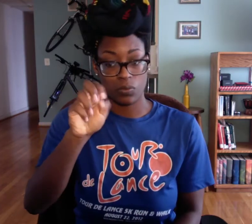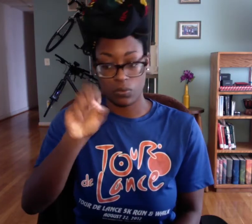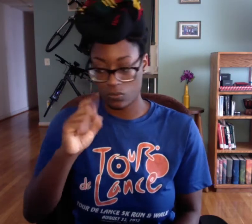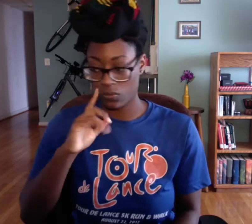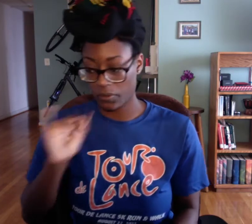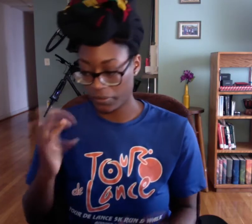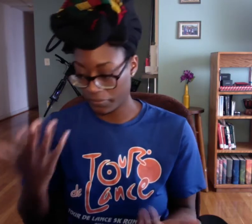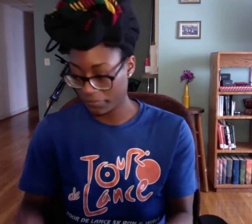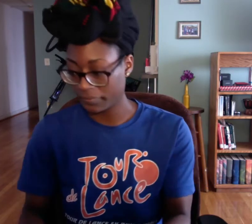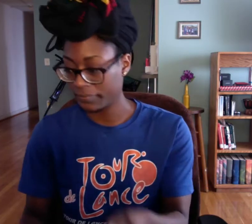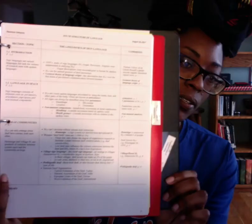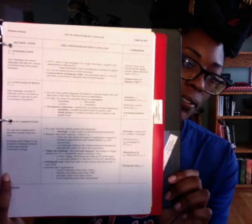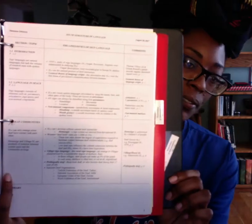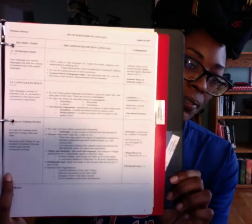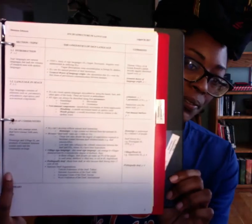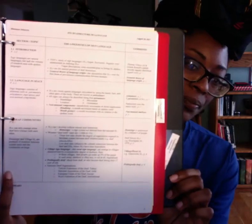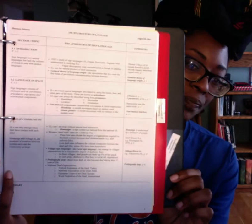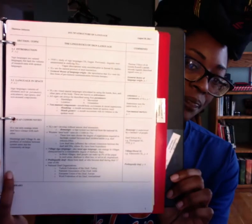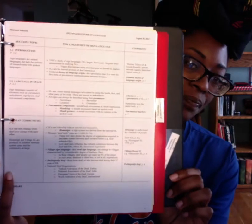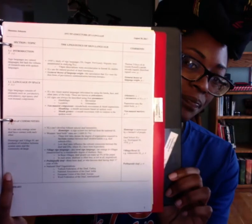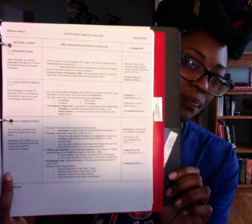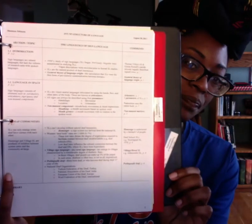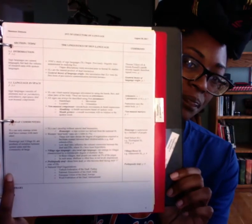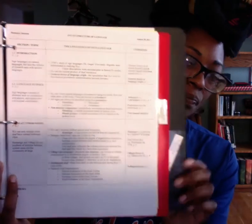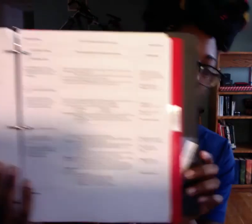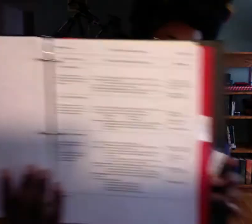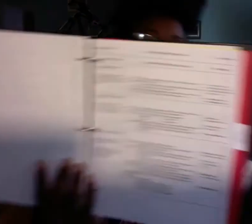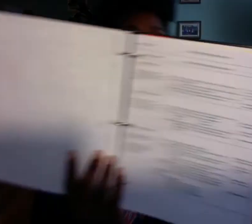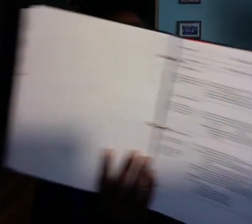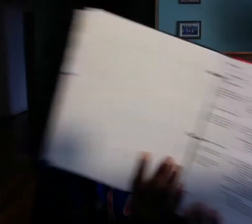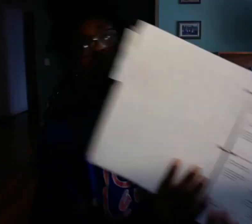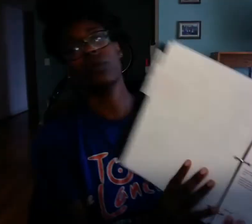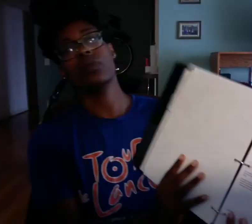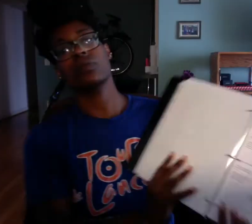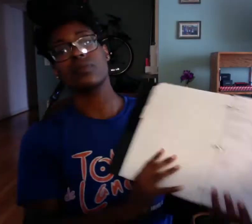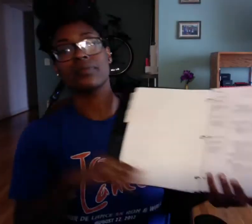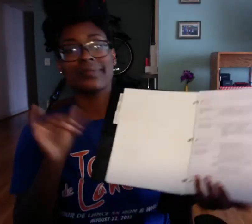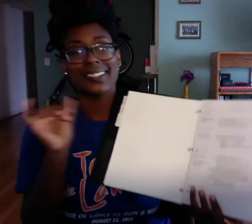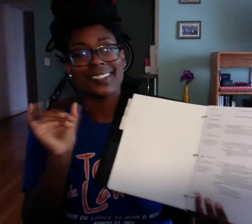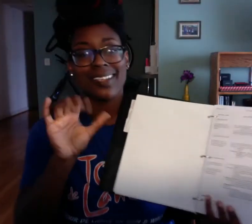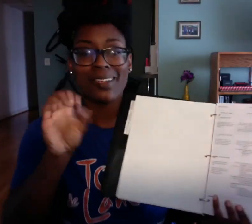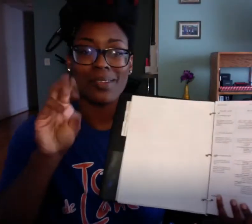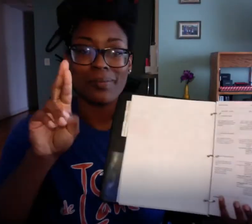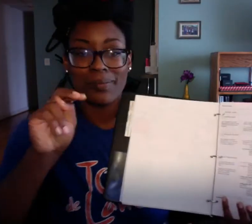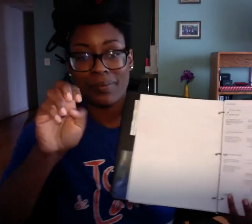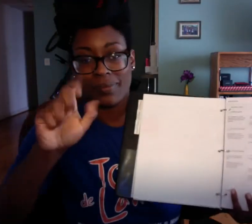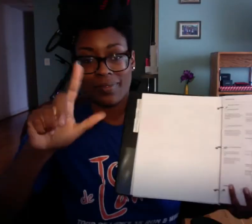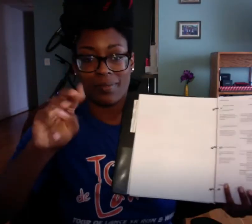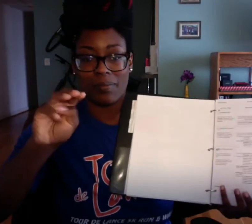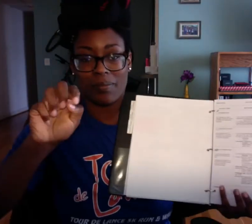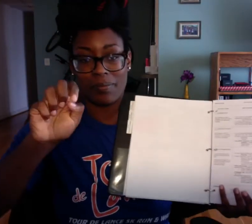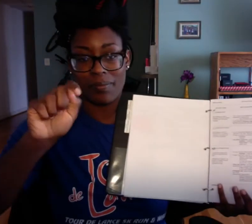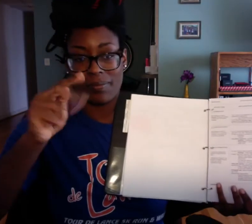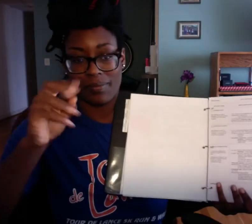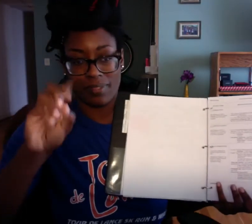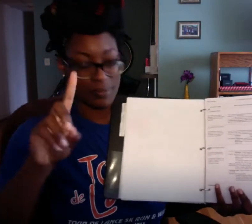So my typed notes look like this.